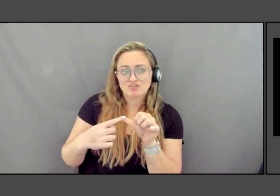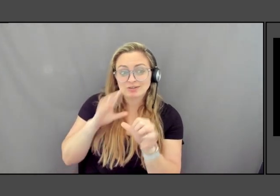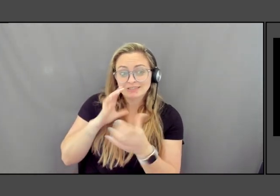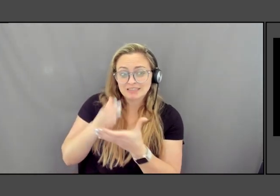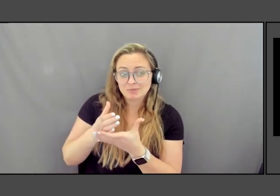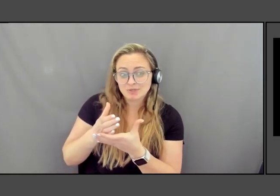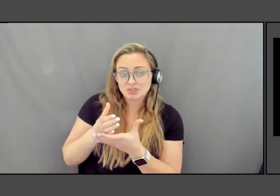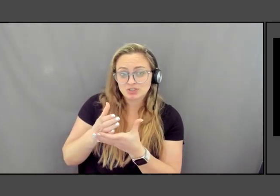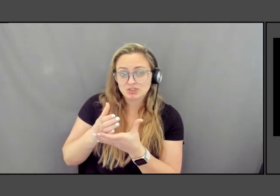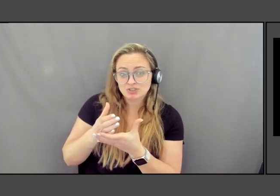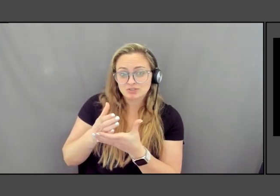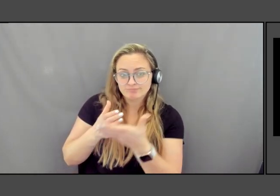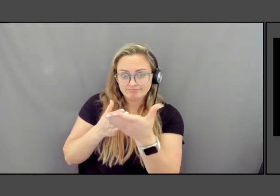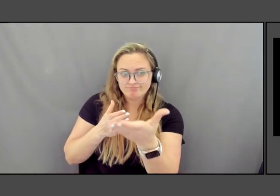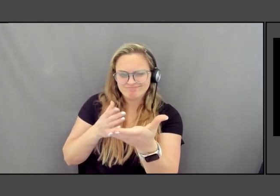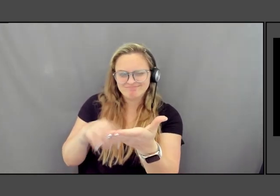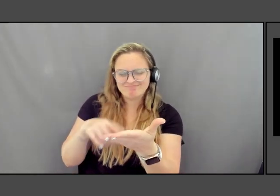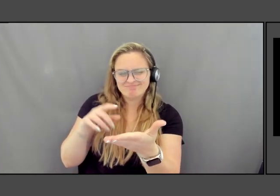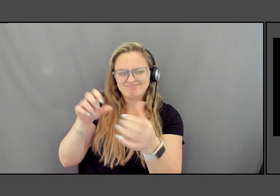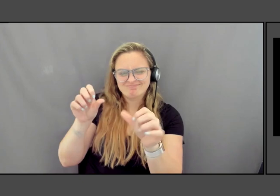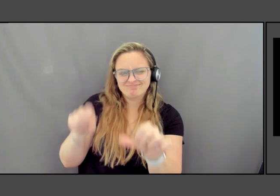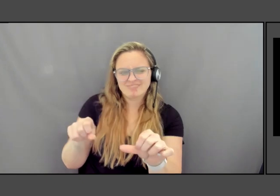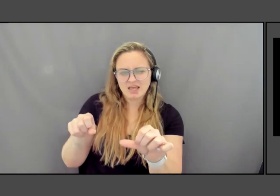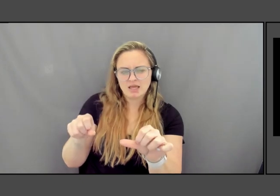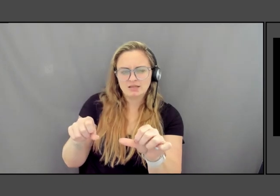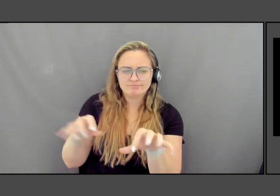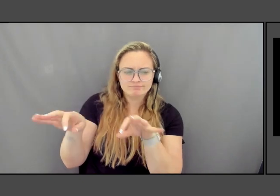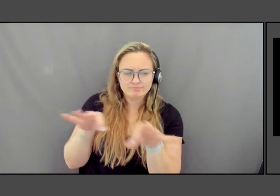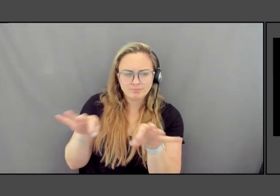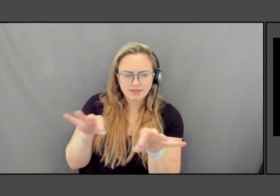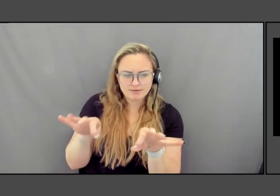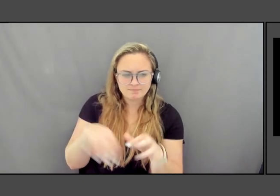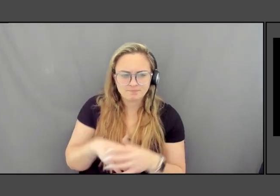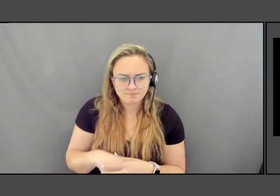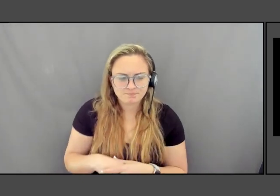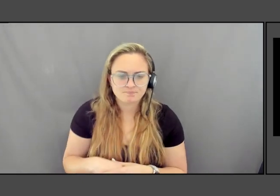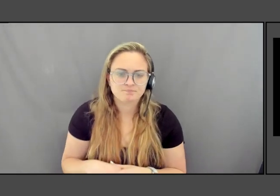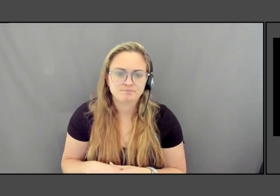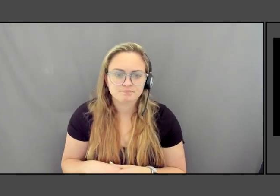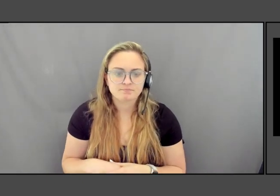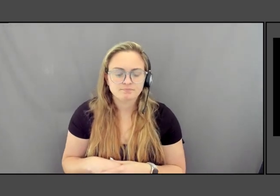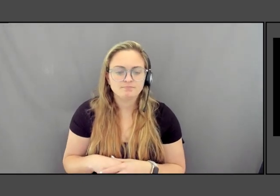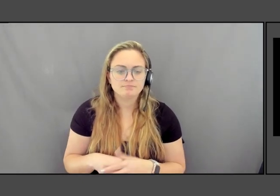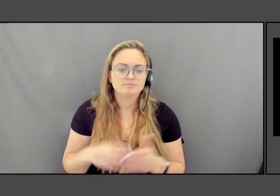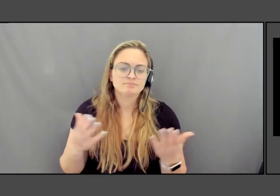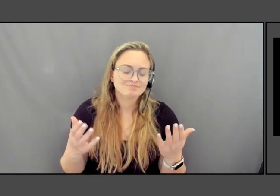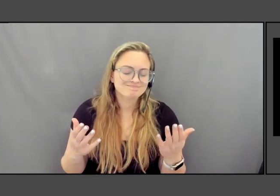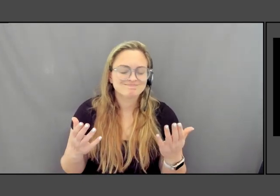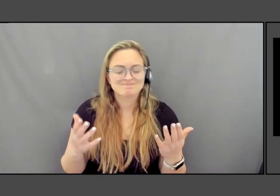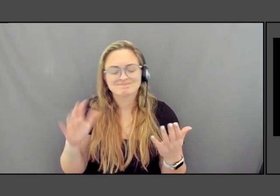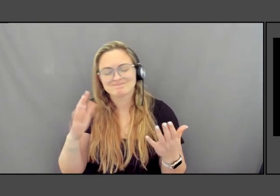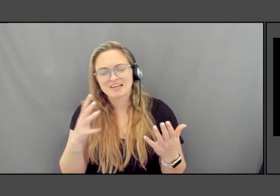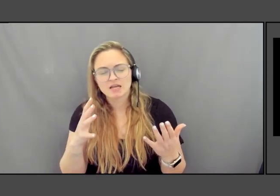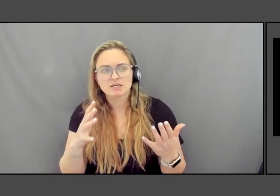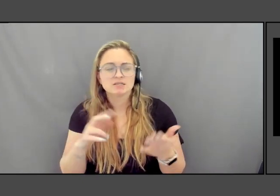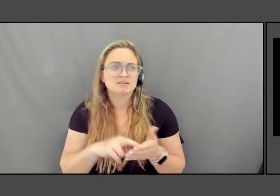then I can sort of talk through some things, you know, anti, I kind of, I mean, this is sort of, choose because you've got